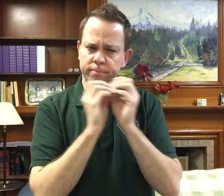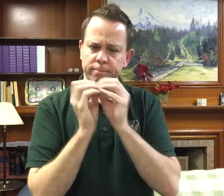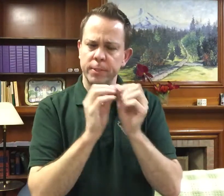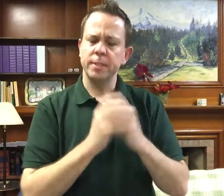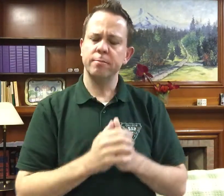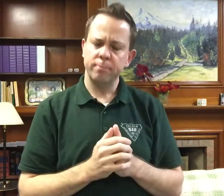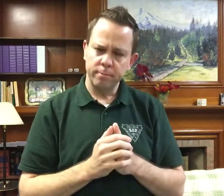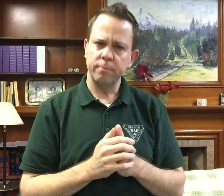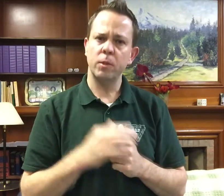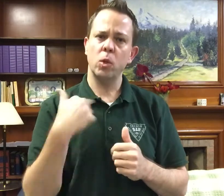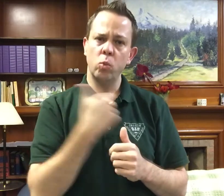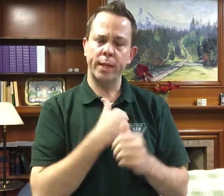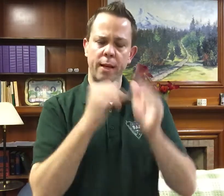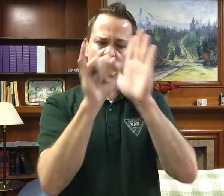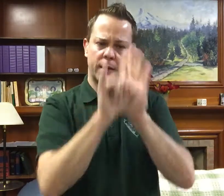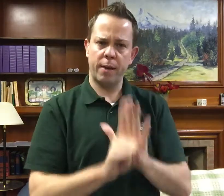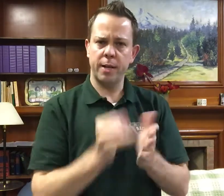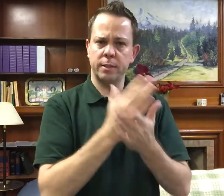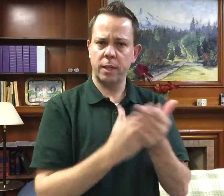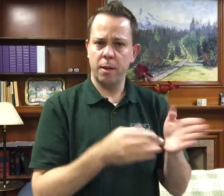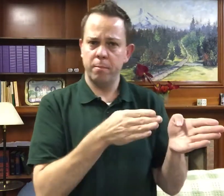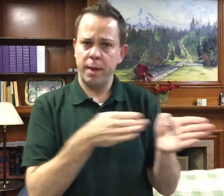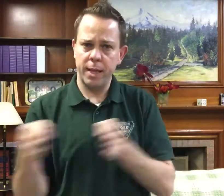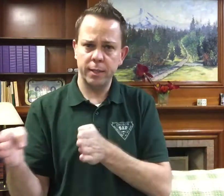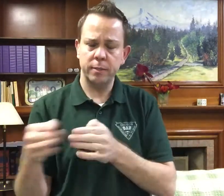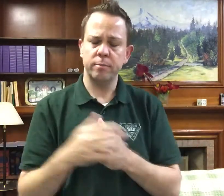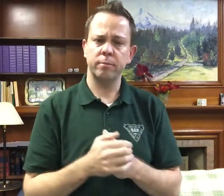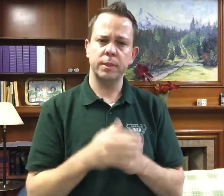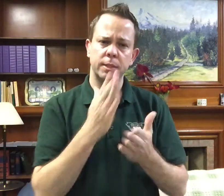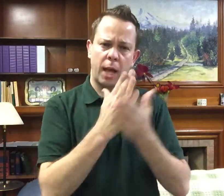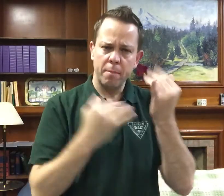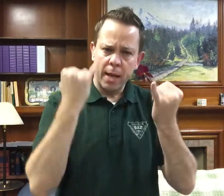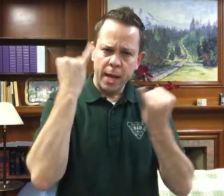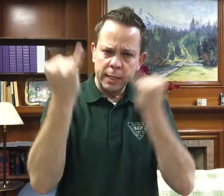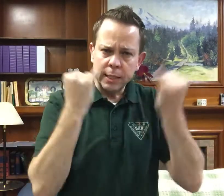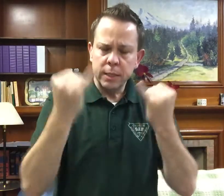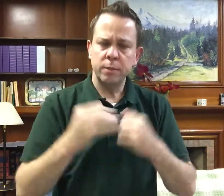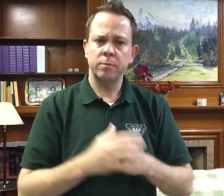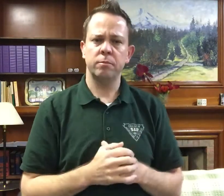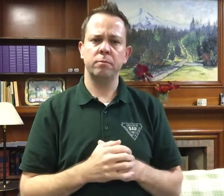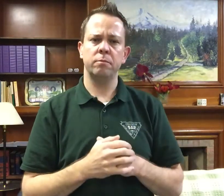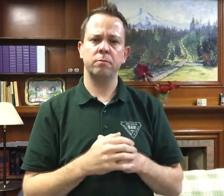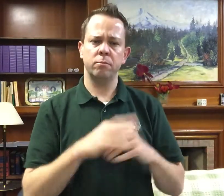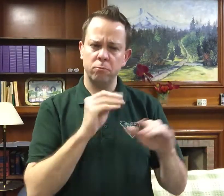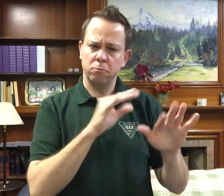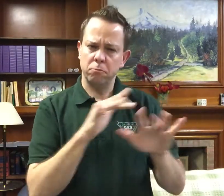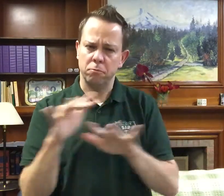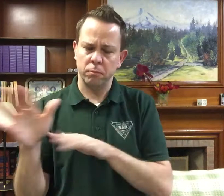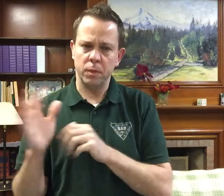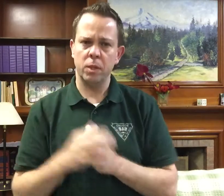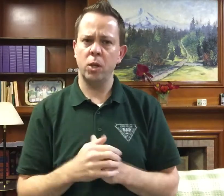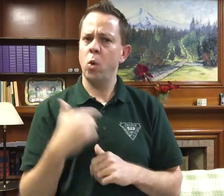We identified some plans, ideas, etc.